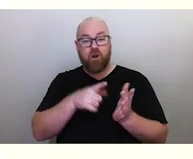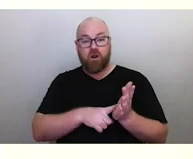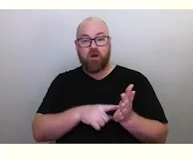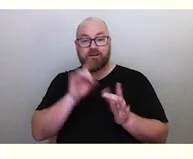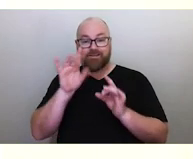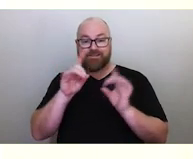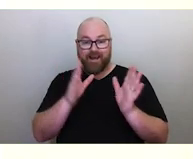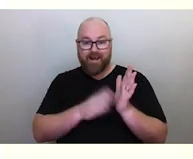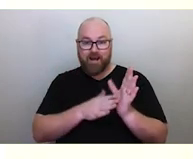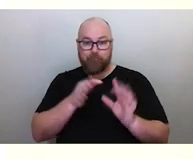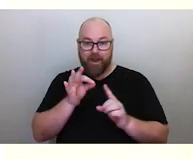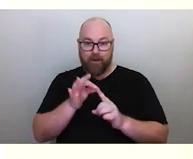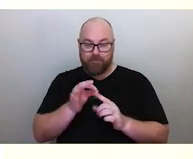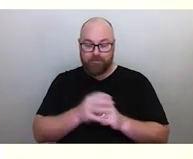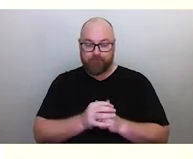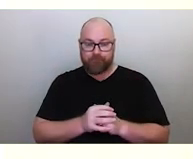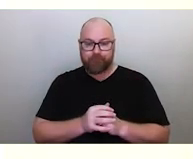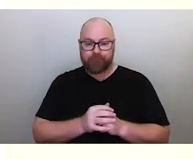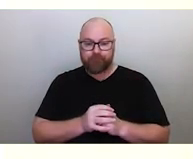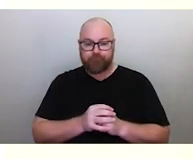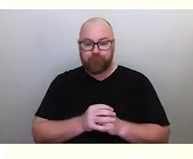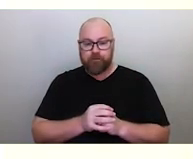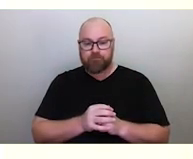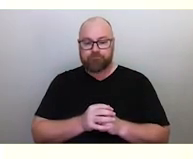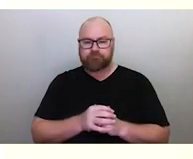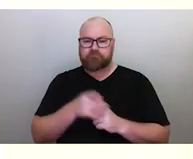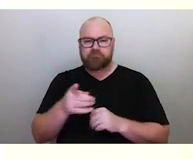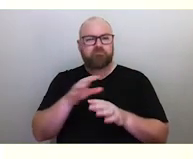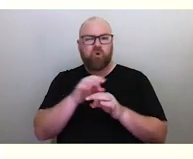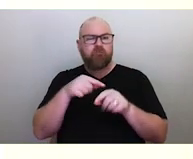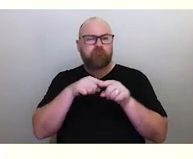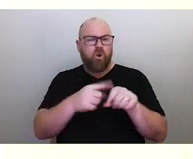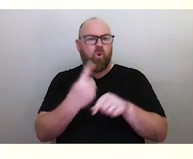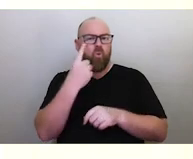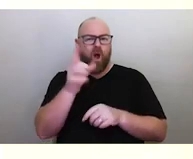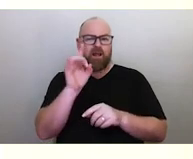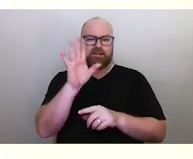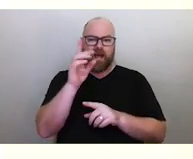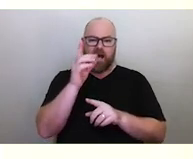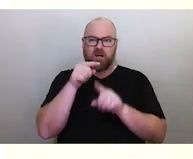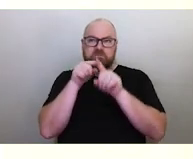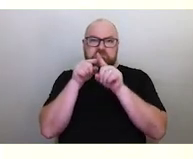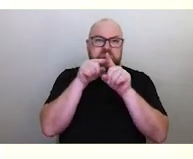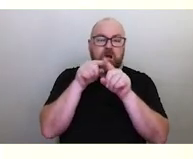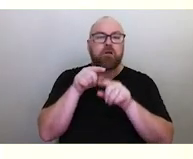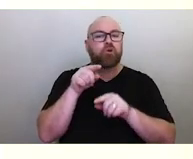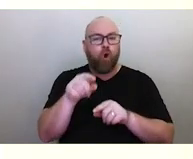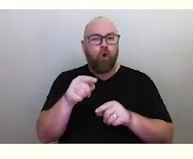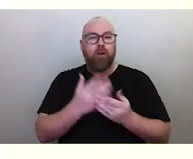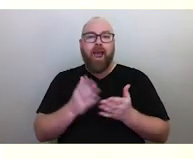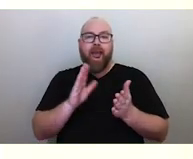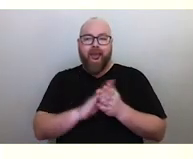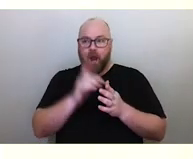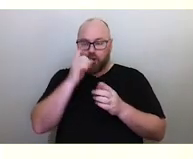about following a particular star to go across the land or sea, it's about how you encode